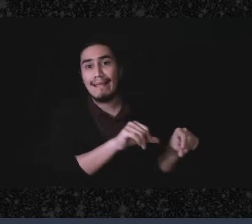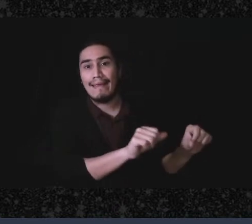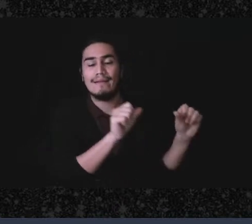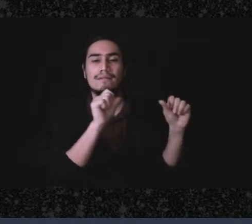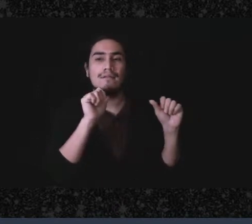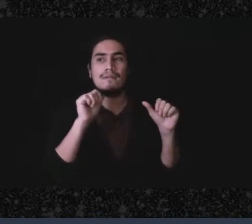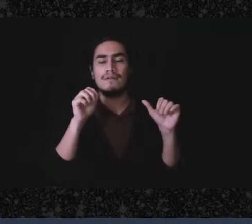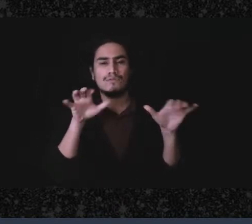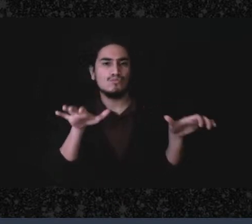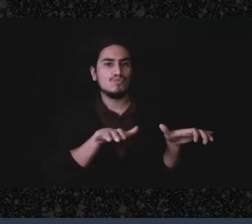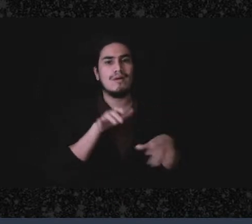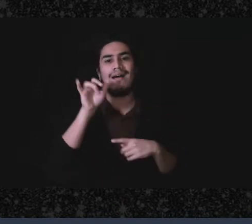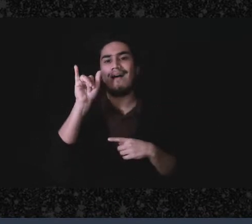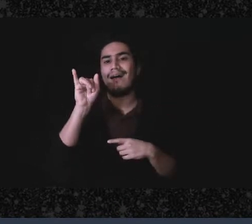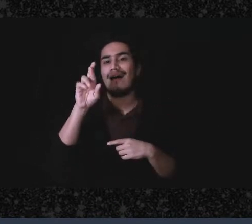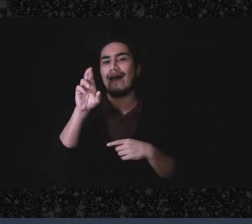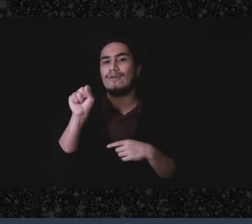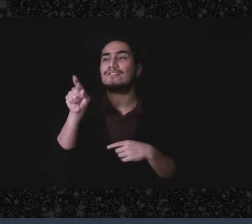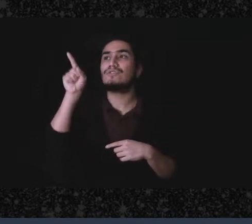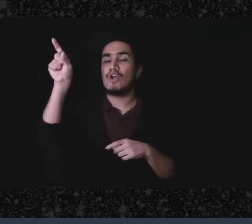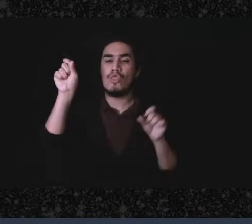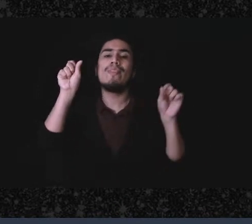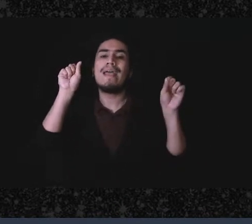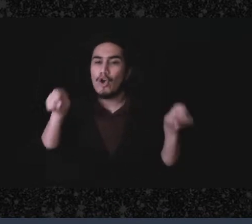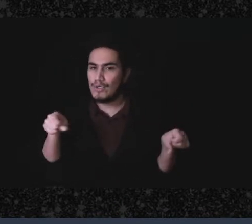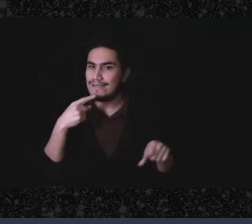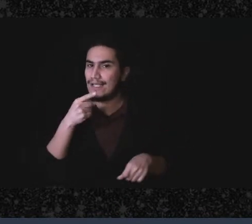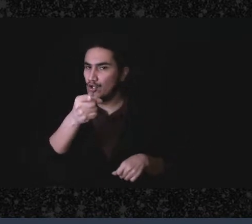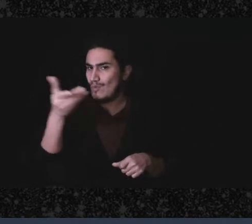the IRS may construe that as you hired somebody to plant flowers for you